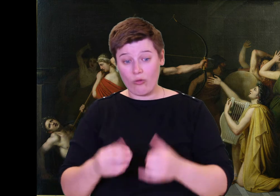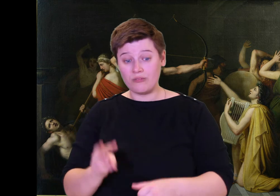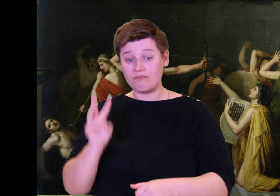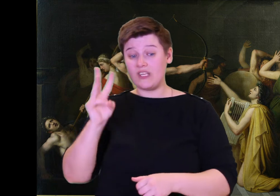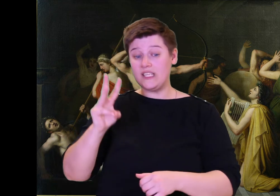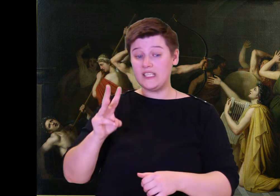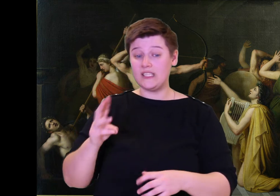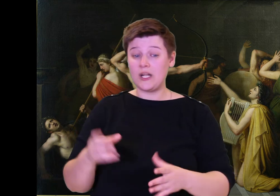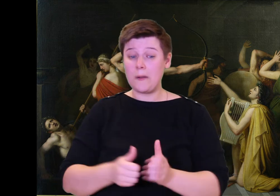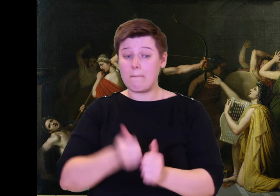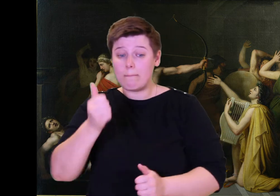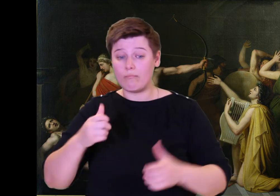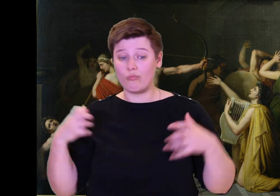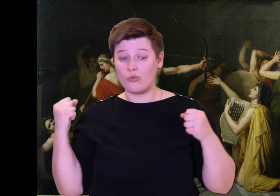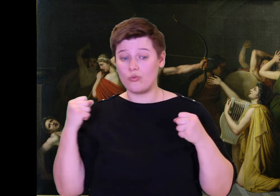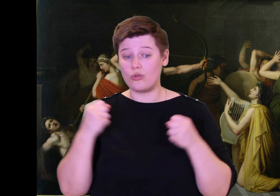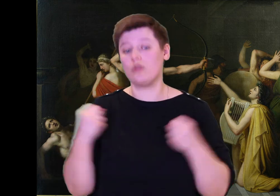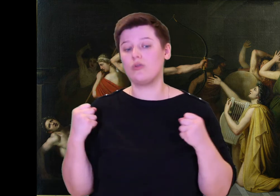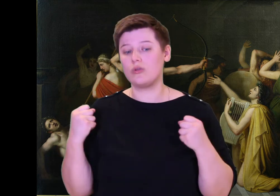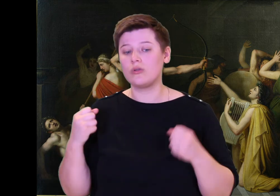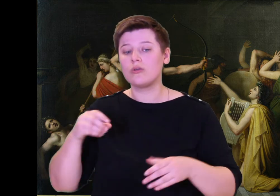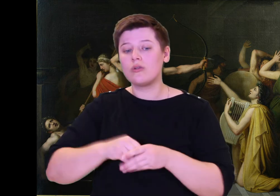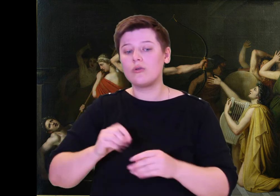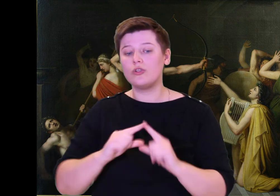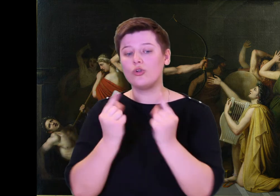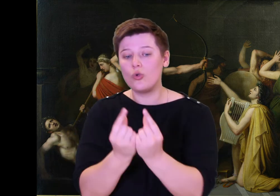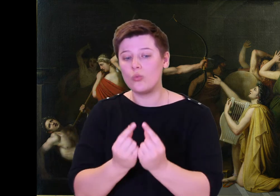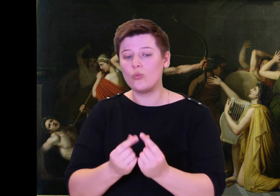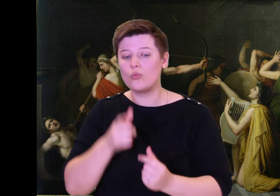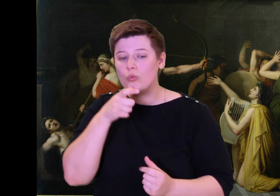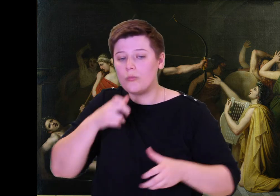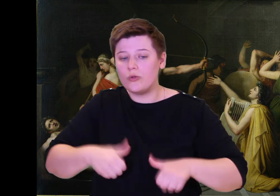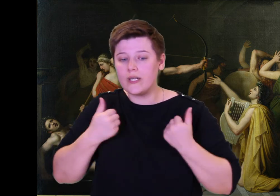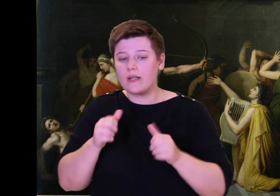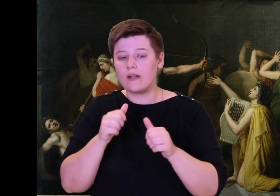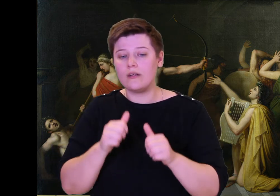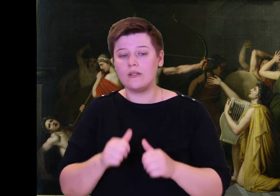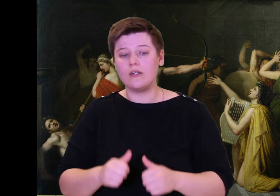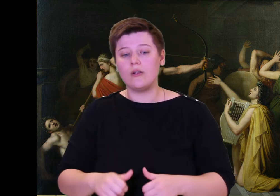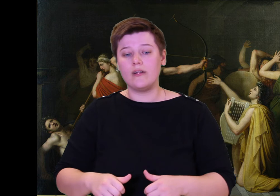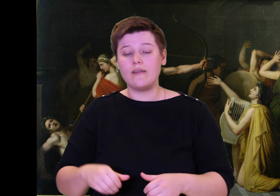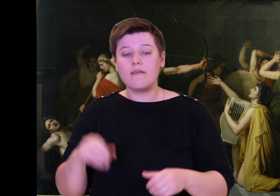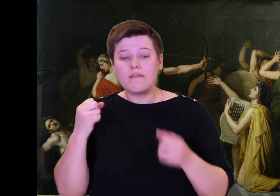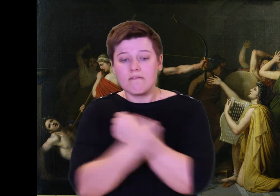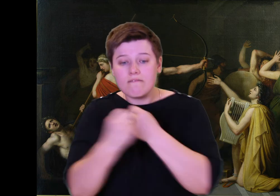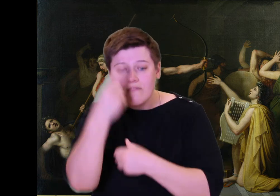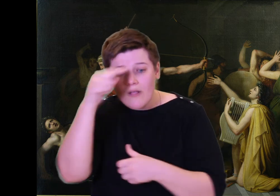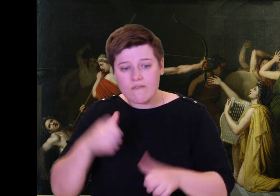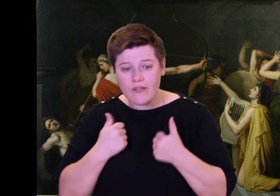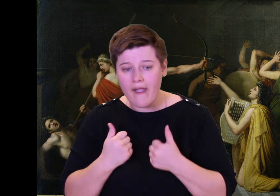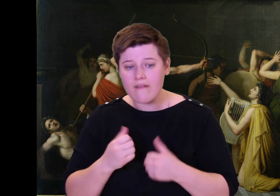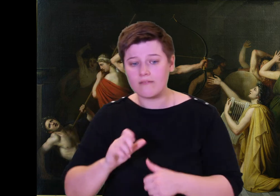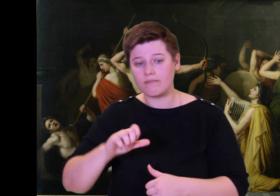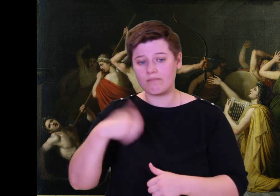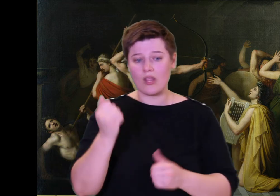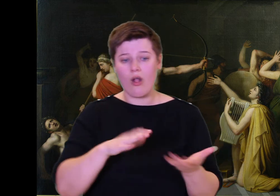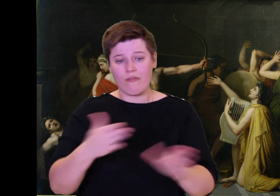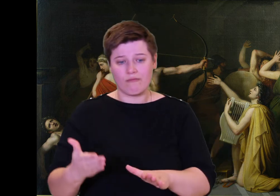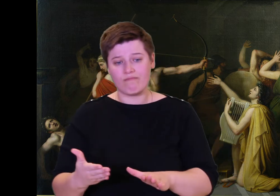doors--I am fighting alone up here." His son obeyed. He hurried to the storeroom